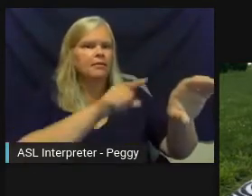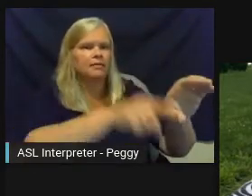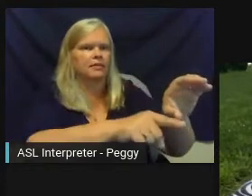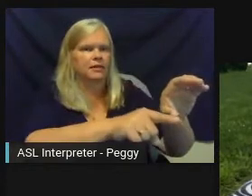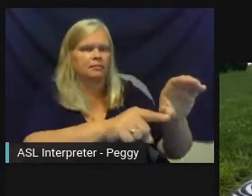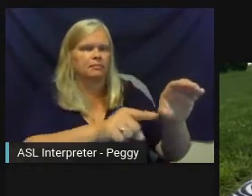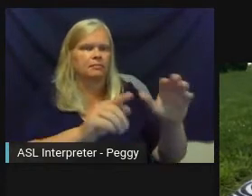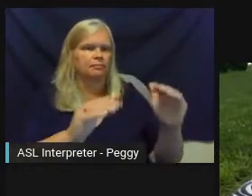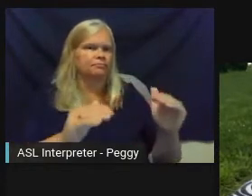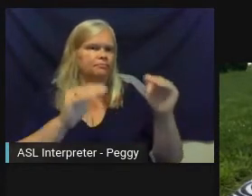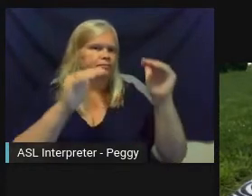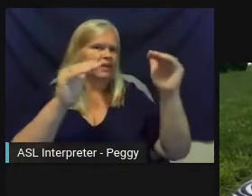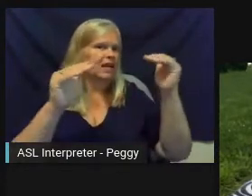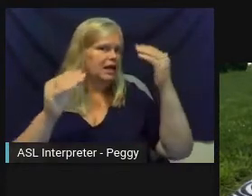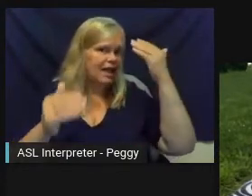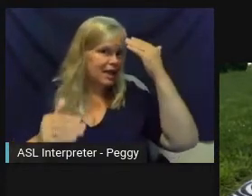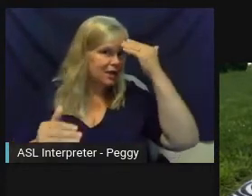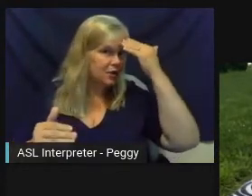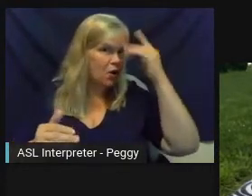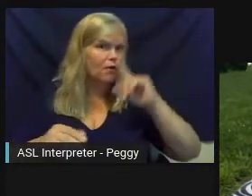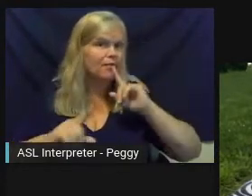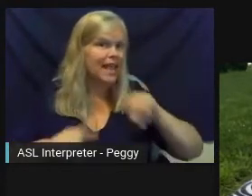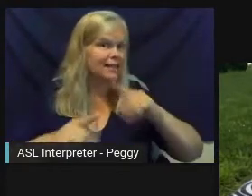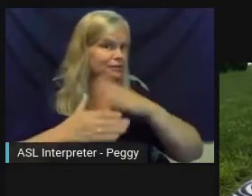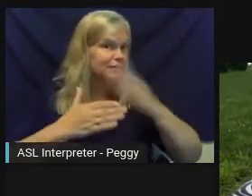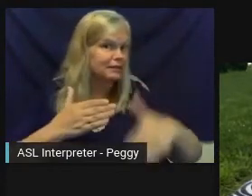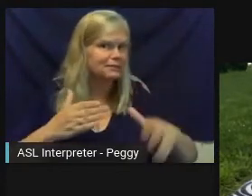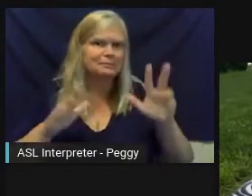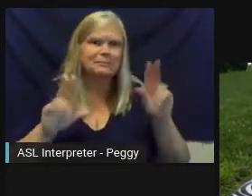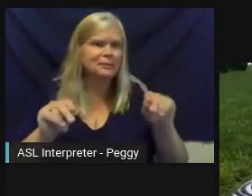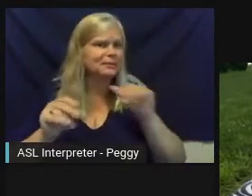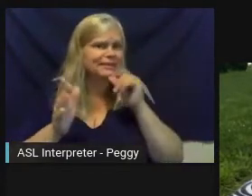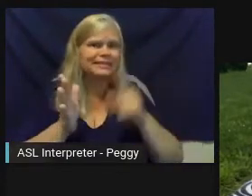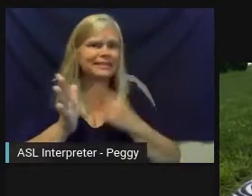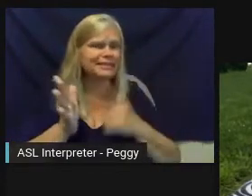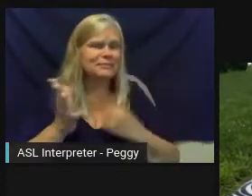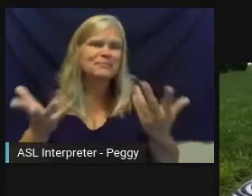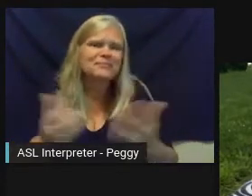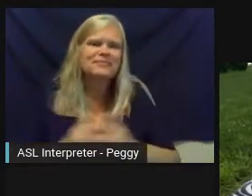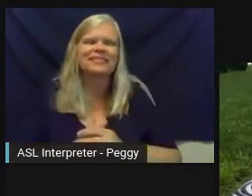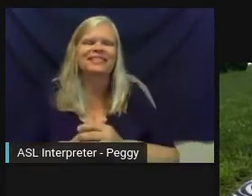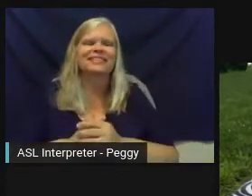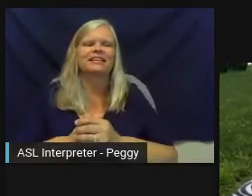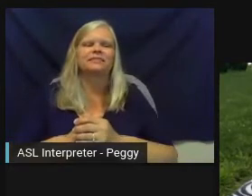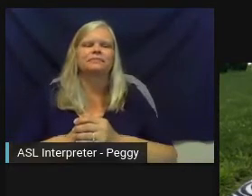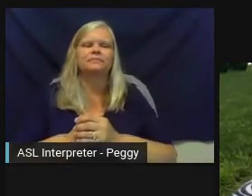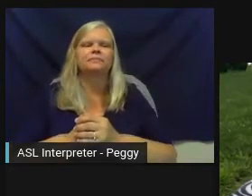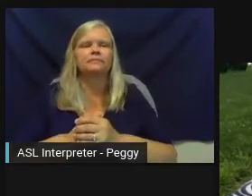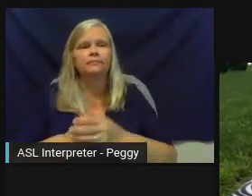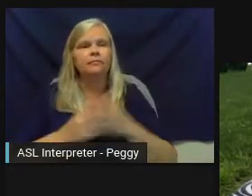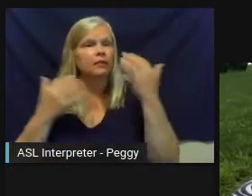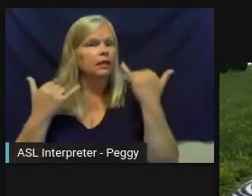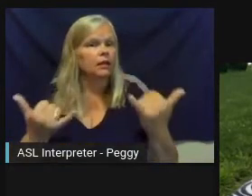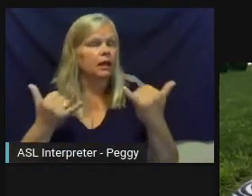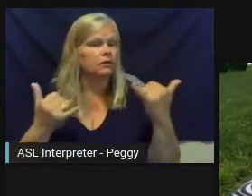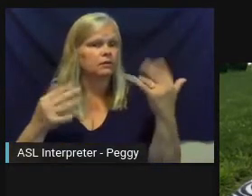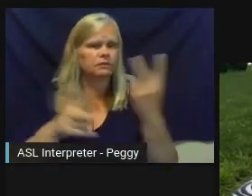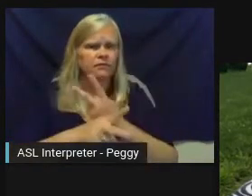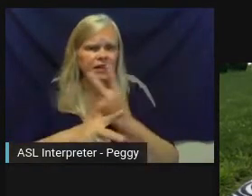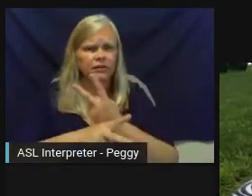This one, we were trying to kind of figure out how to structure it.